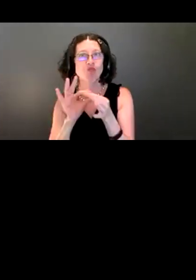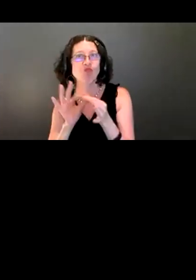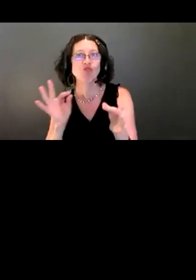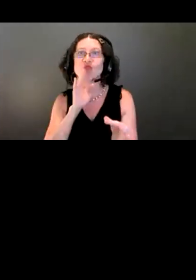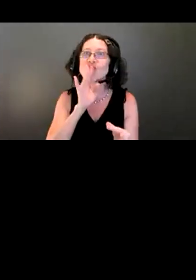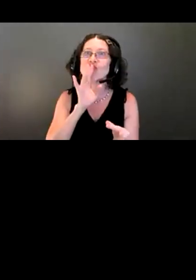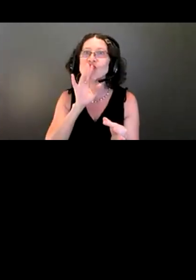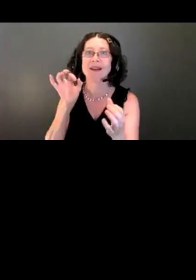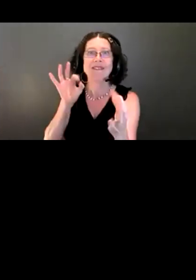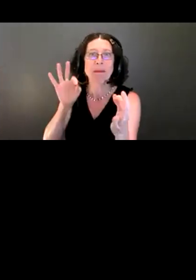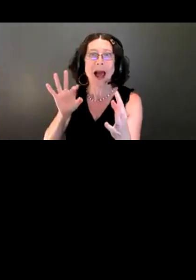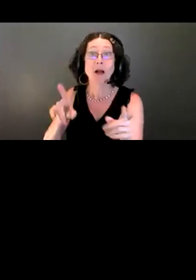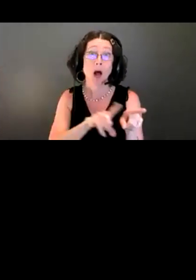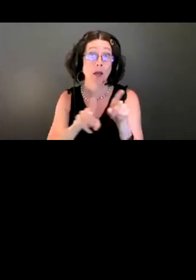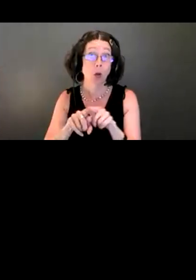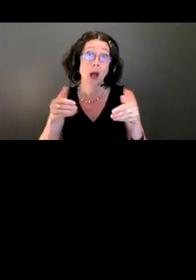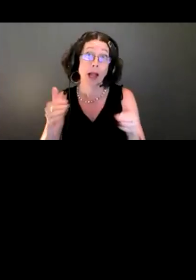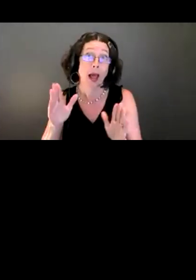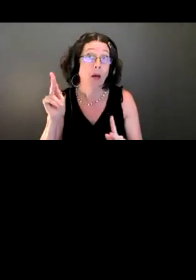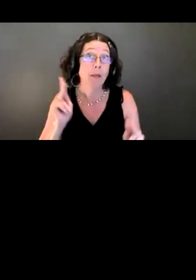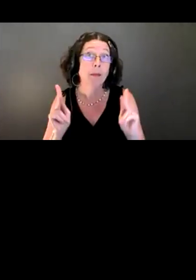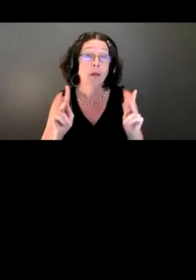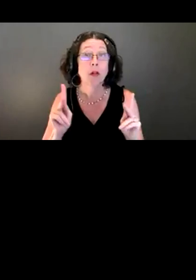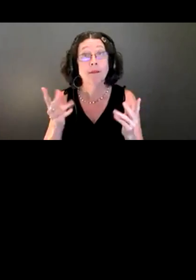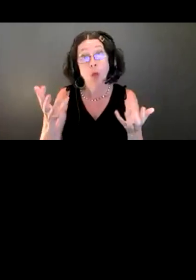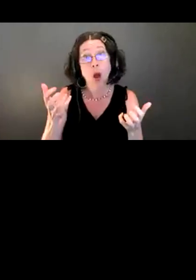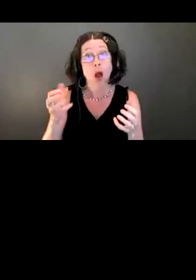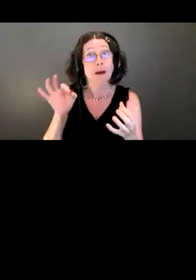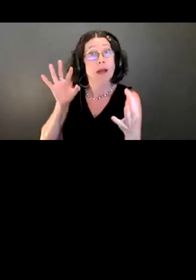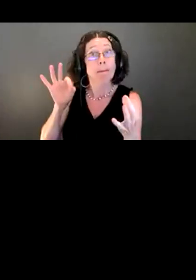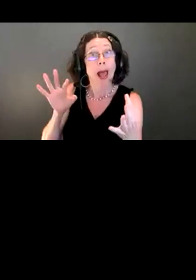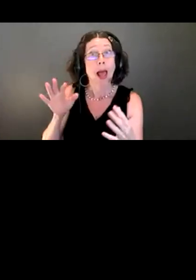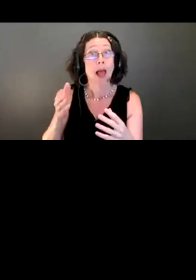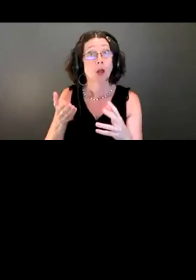We are also allowing folks to offer feedback through our ASL